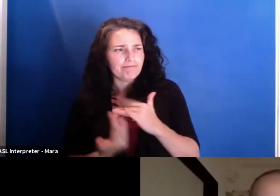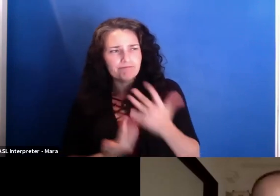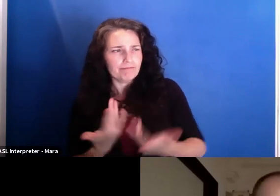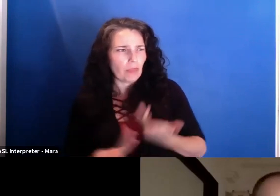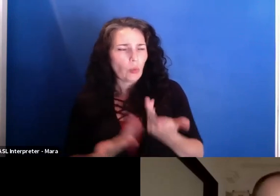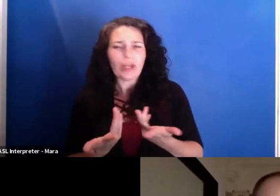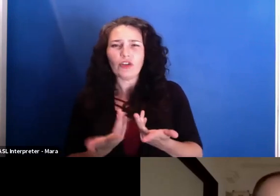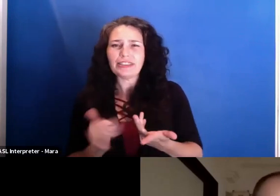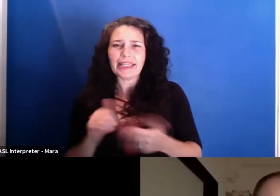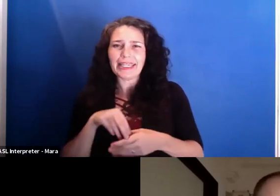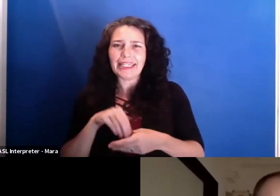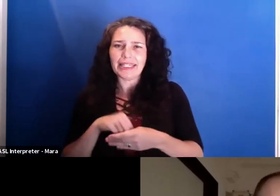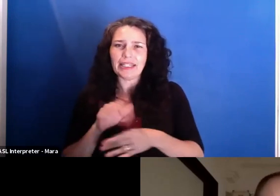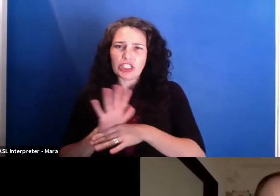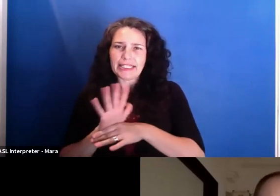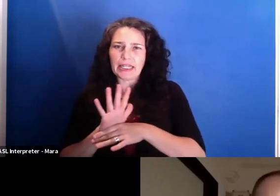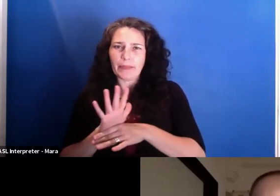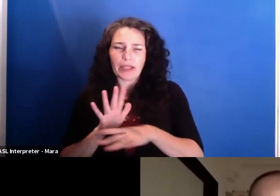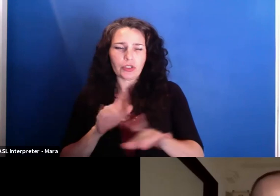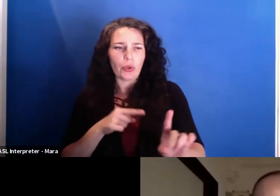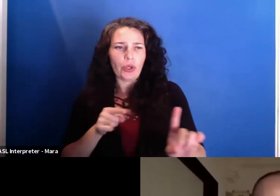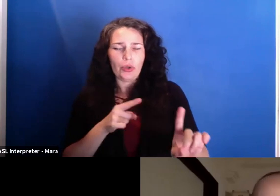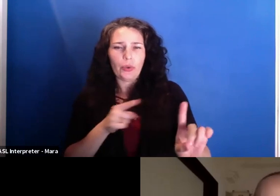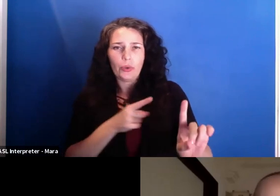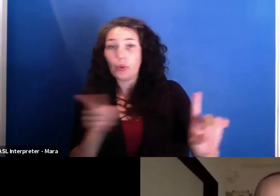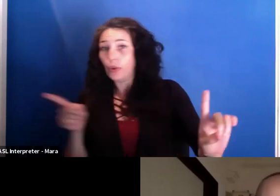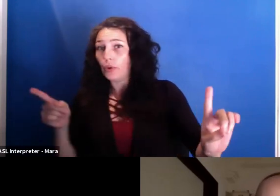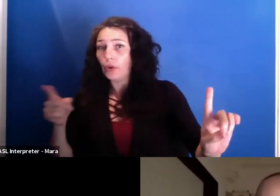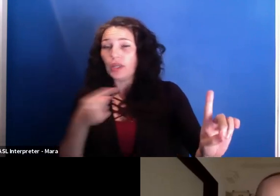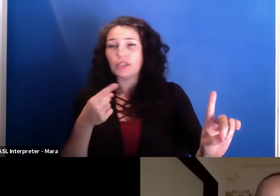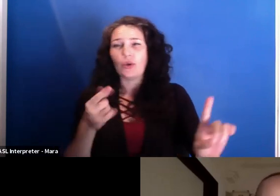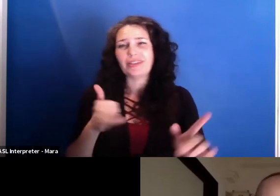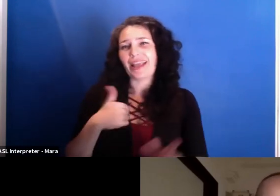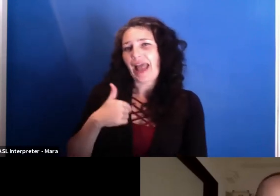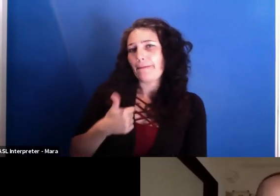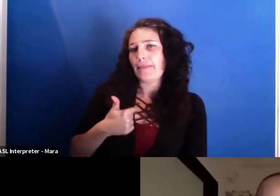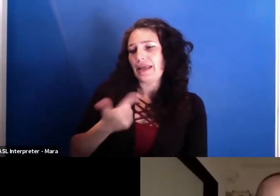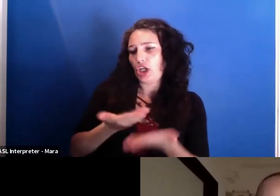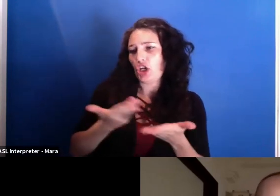So I think we just have to trigger with storytelling things, you know?